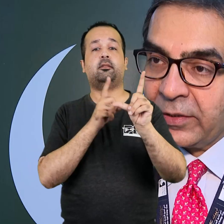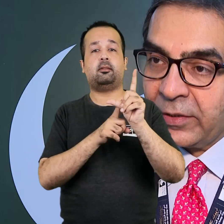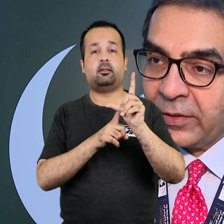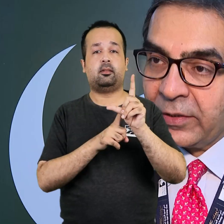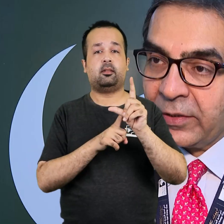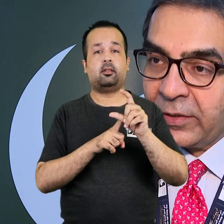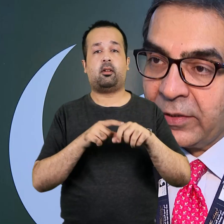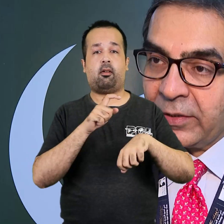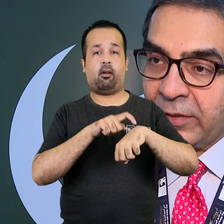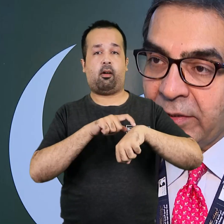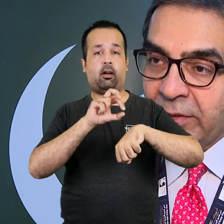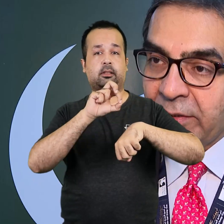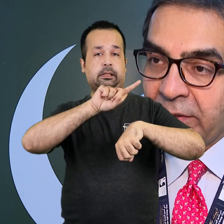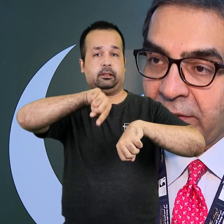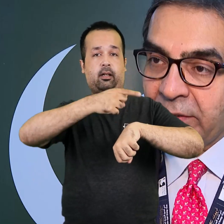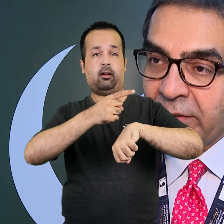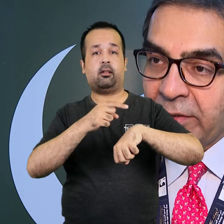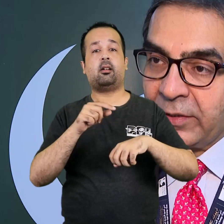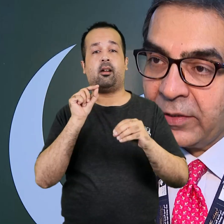And gas will be provided for eight hours.